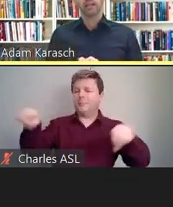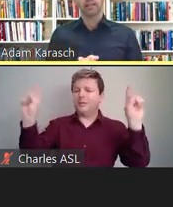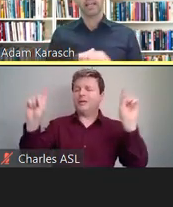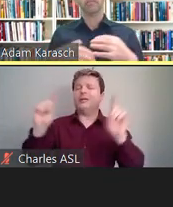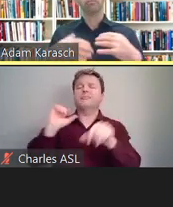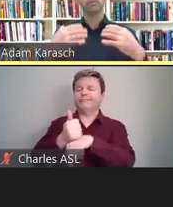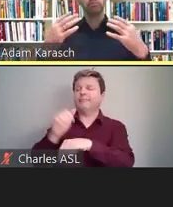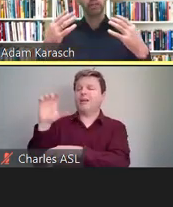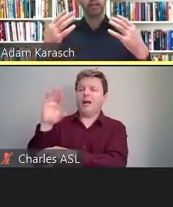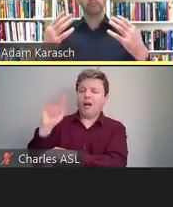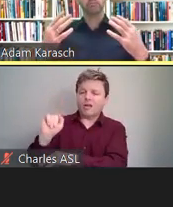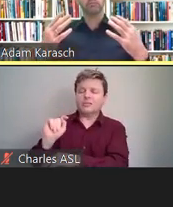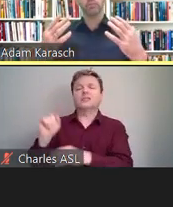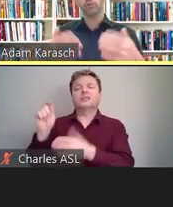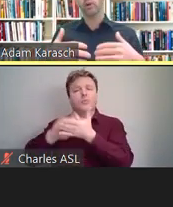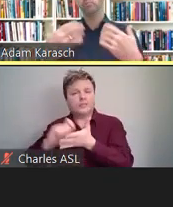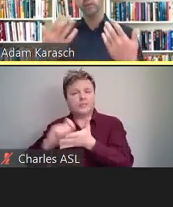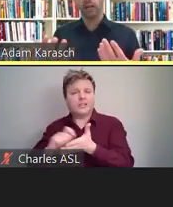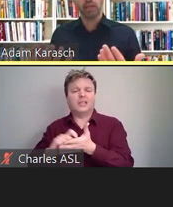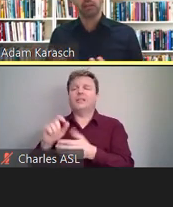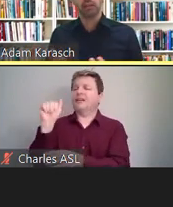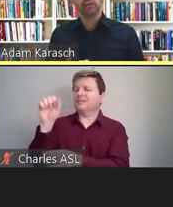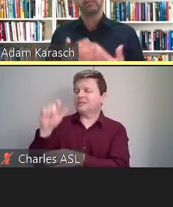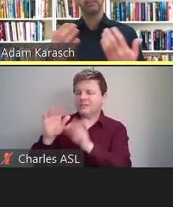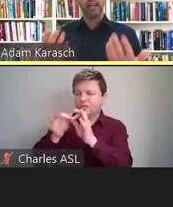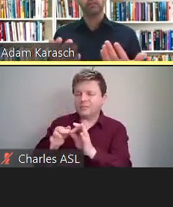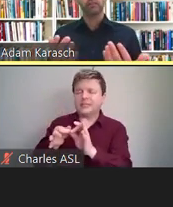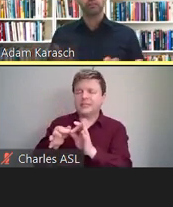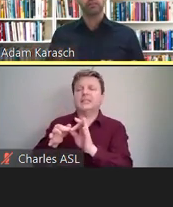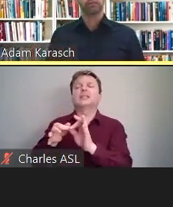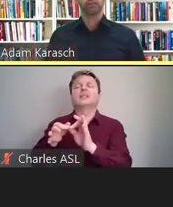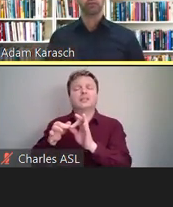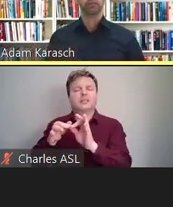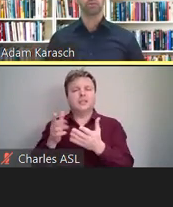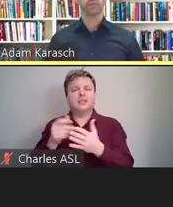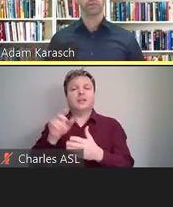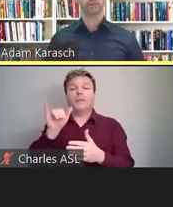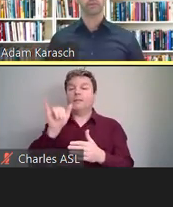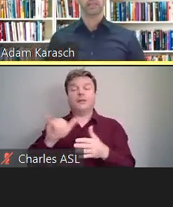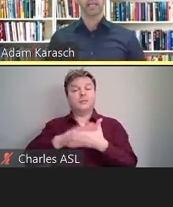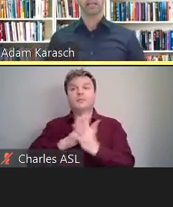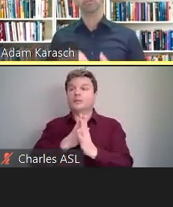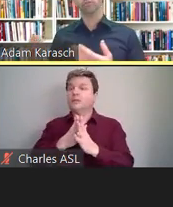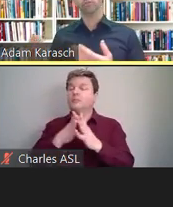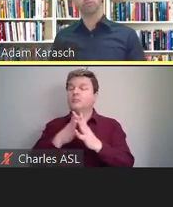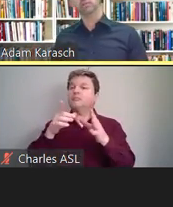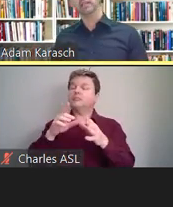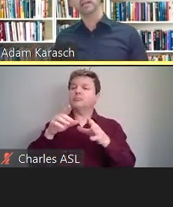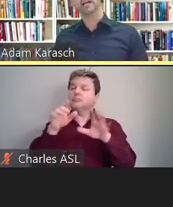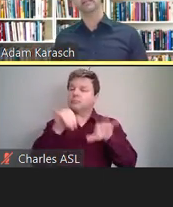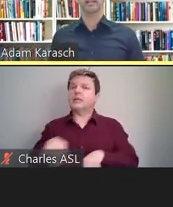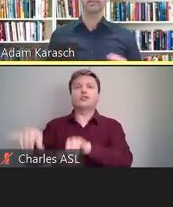and they have really become or are becoming the standard for most employers, and for social media content,